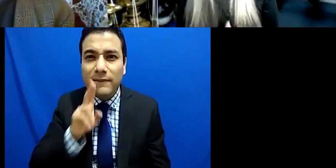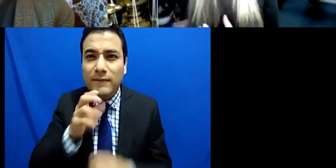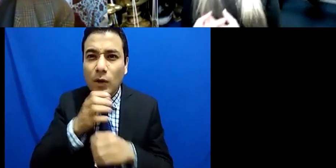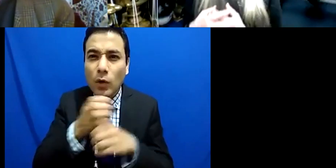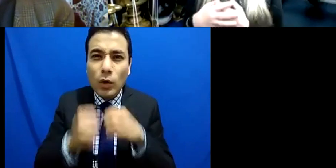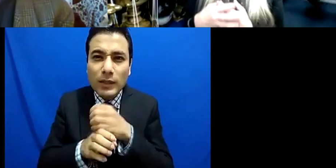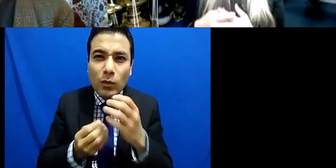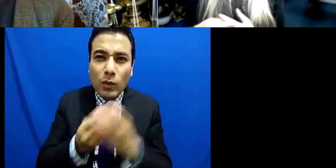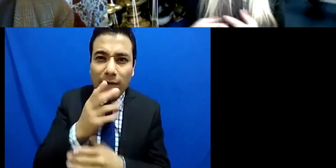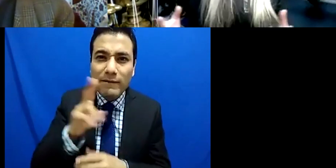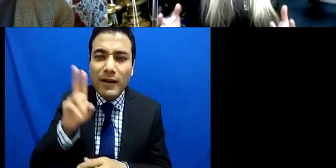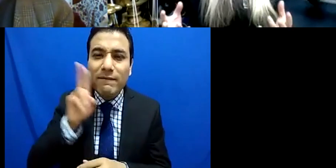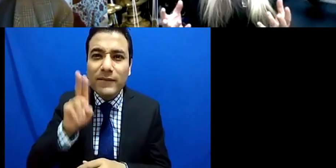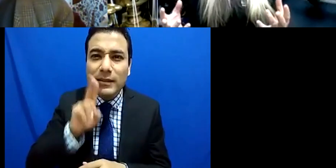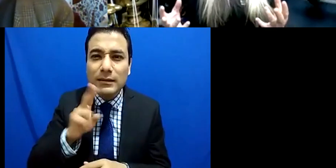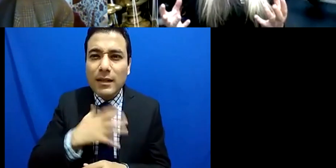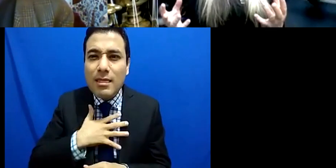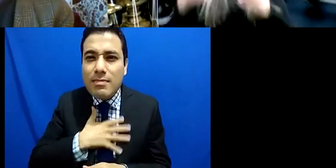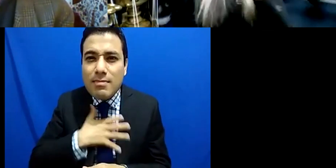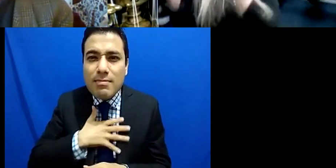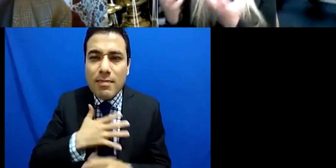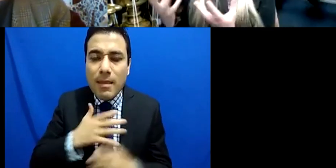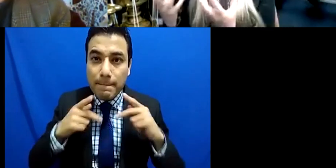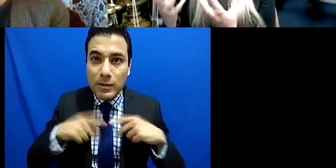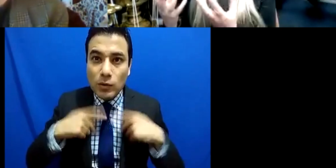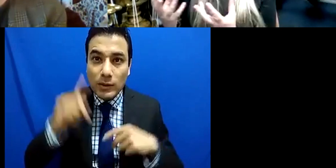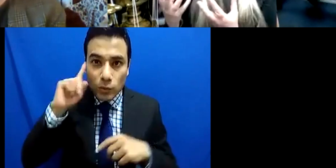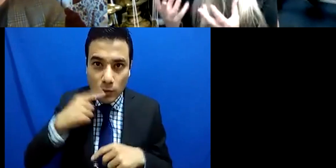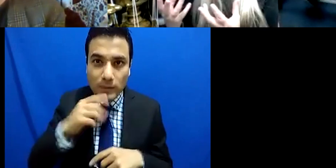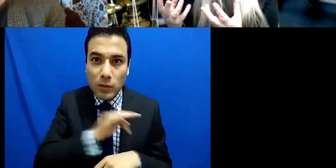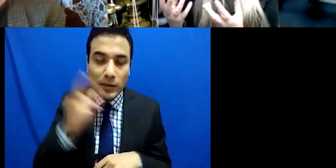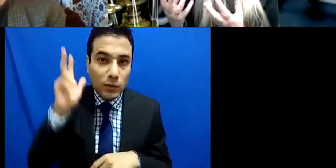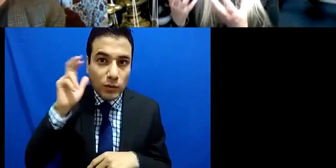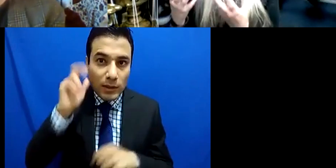now this is a classic example whereby obviously they want to do something positive so we have